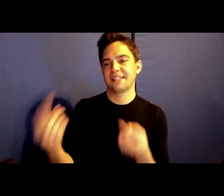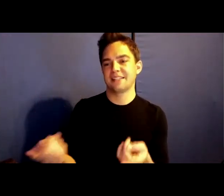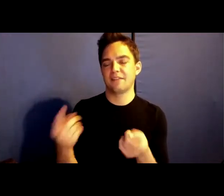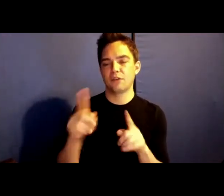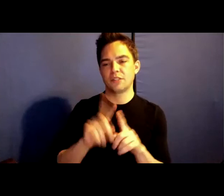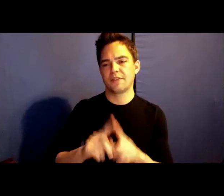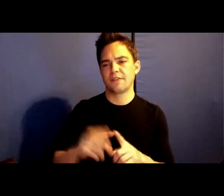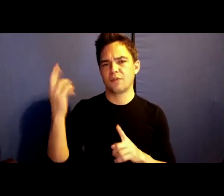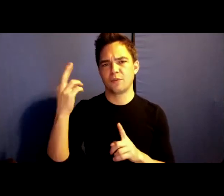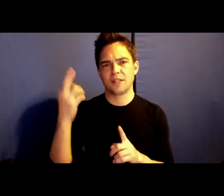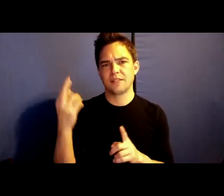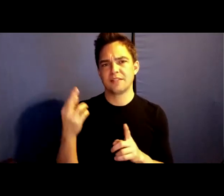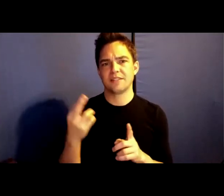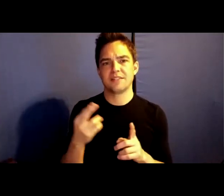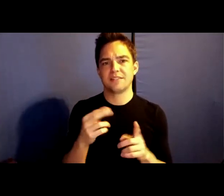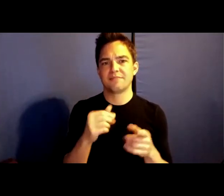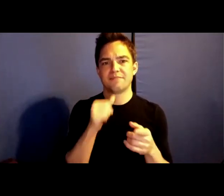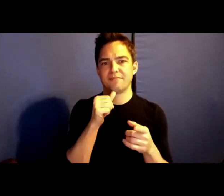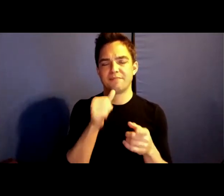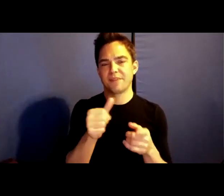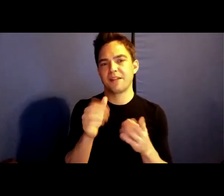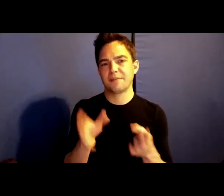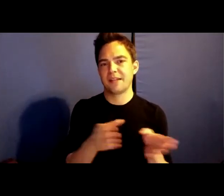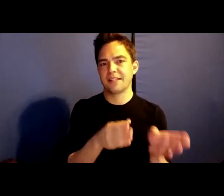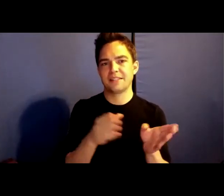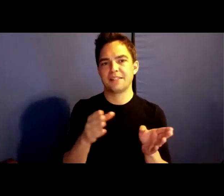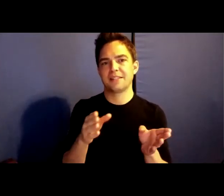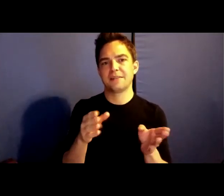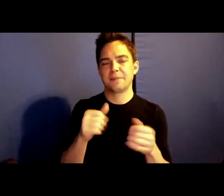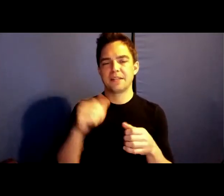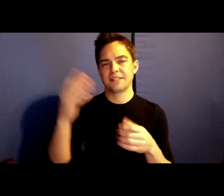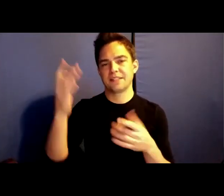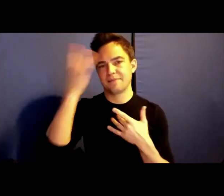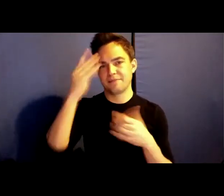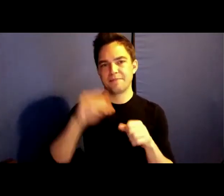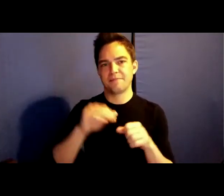to all of us, now by way of the pandemic, it has taken some time to get here.